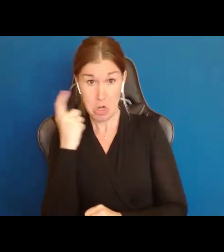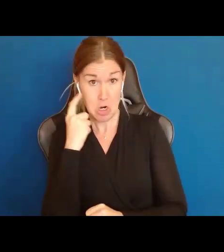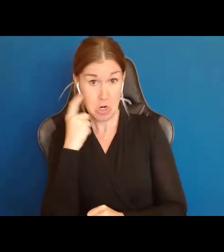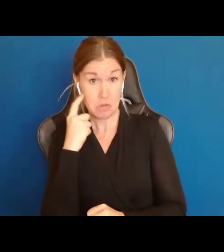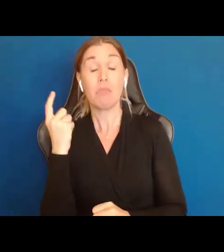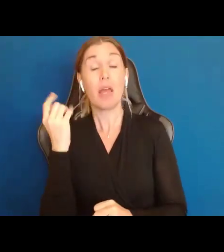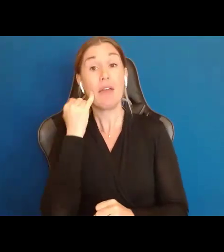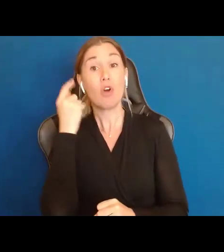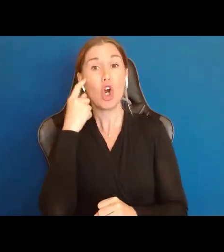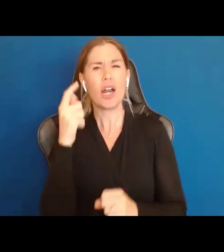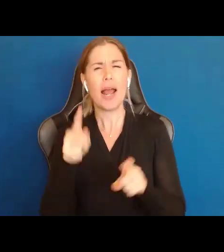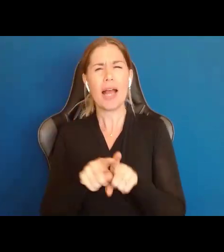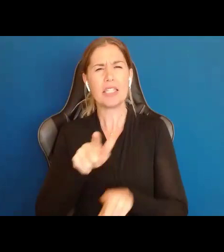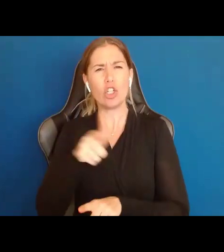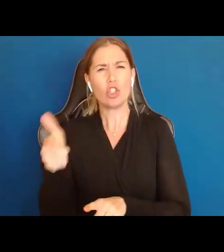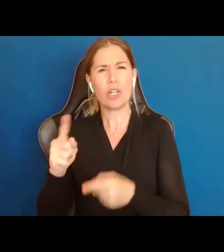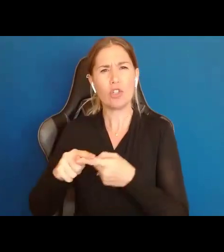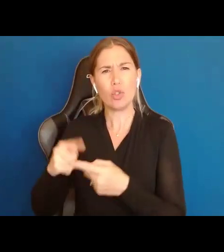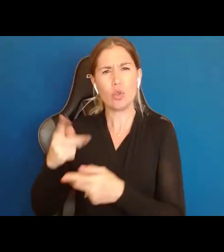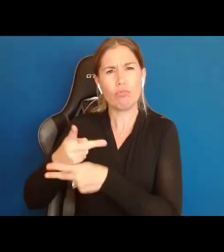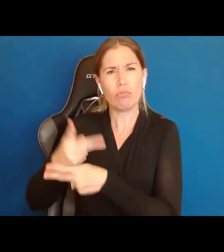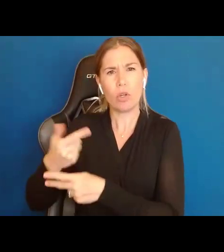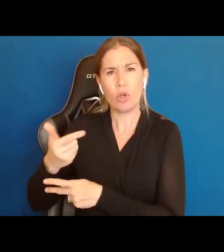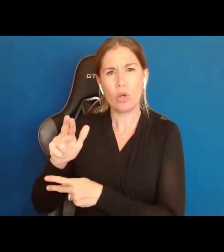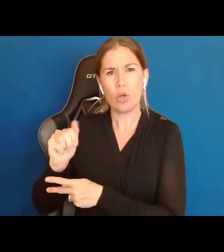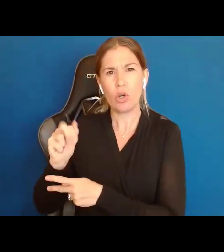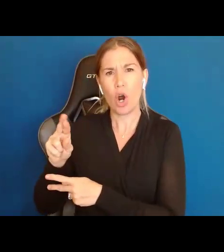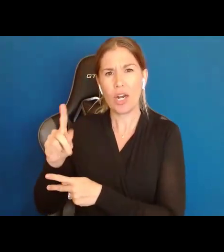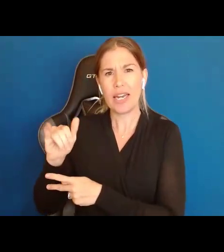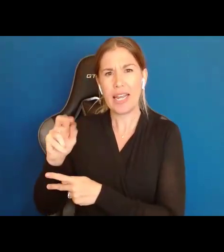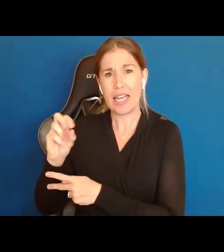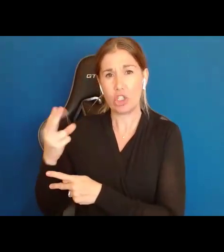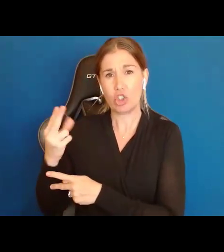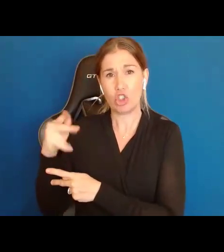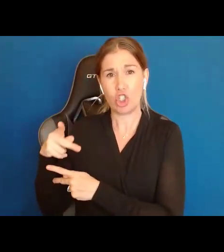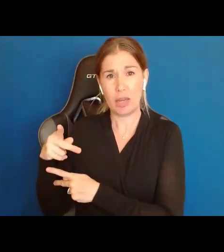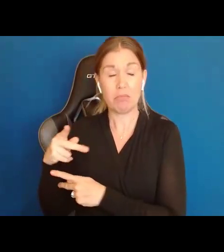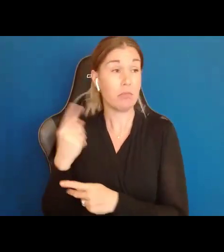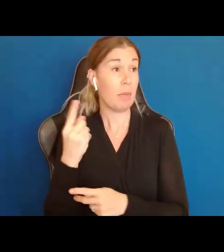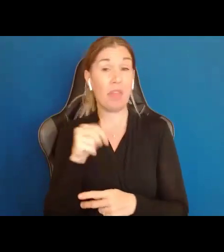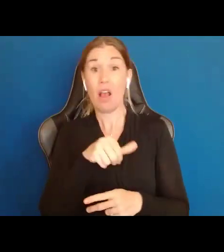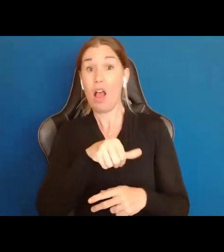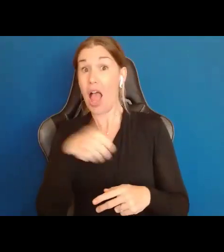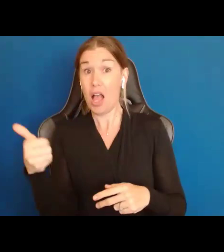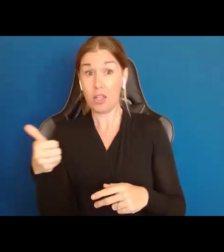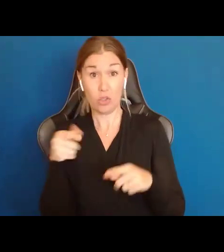alternative to guardianship. Something you can do instead of going into guardianship, something you can do to get out of guardianship.